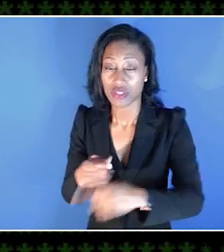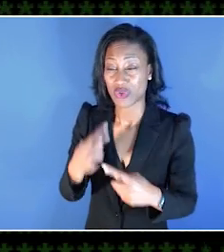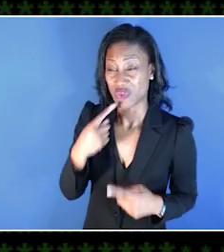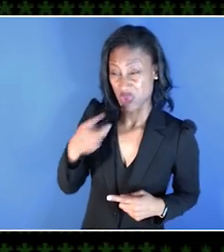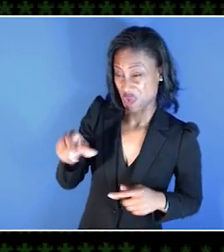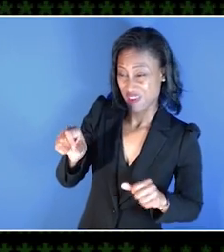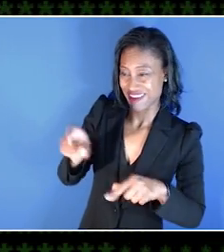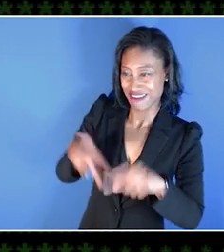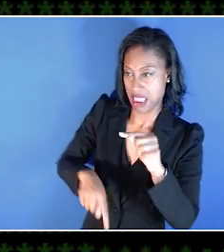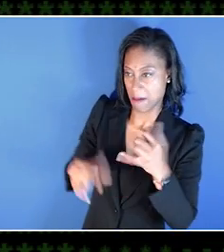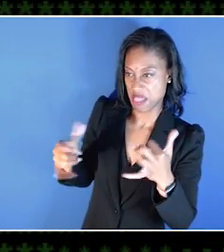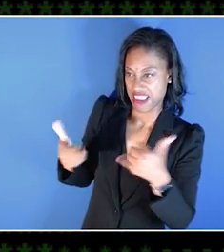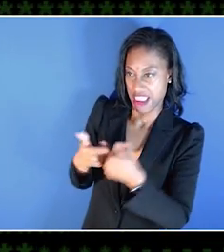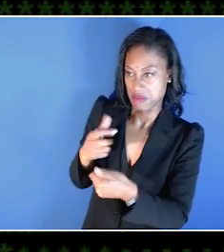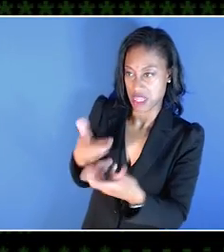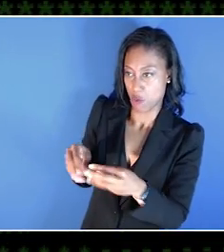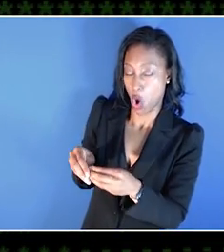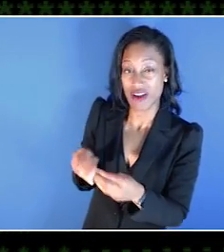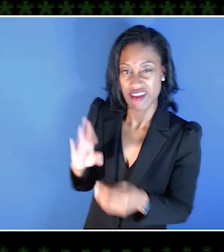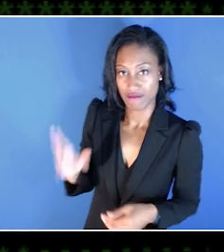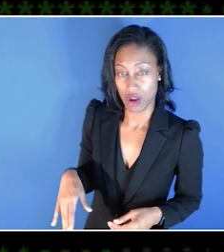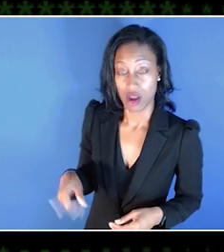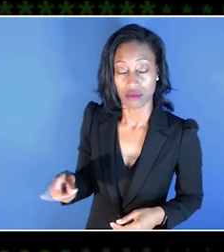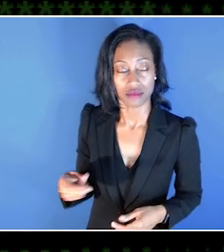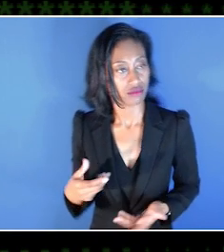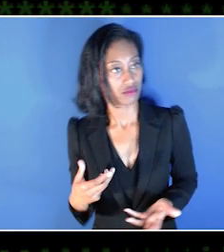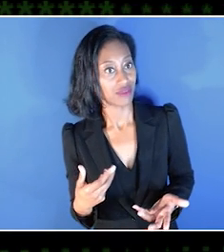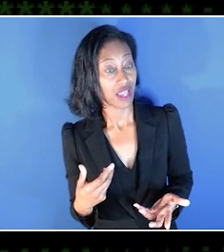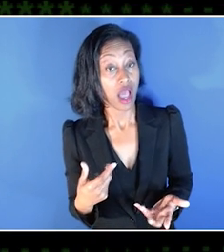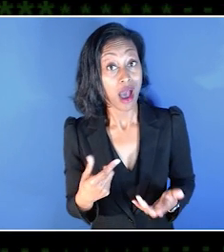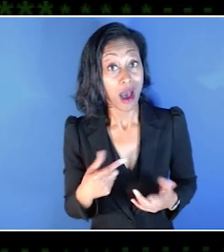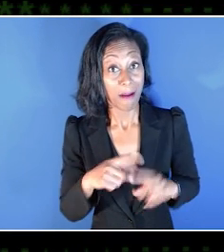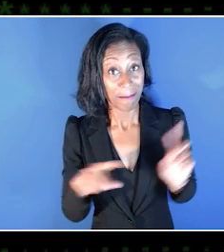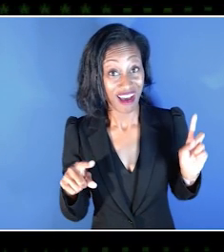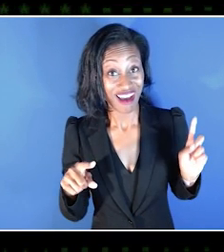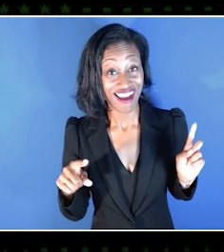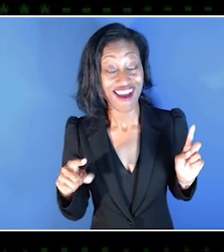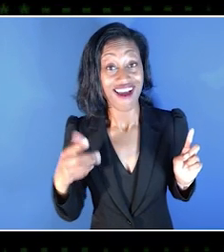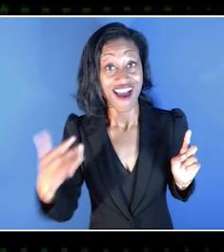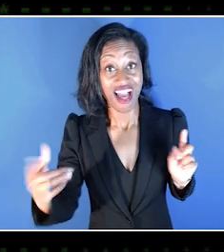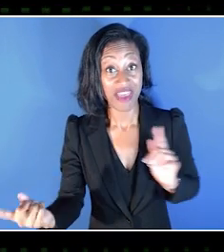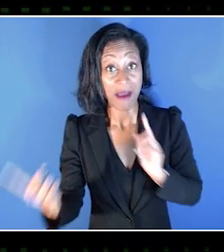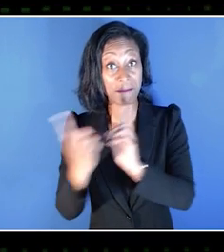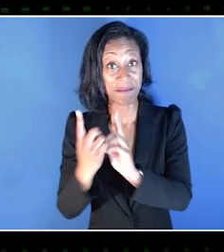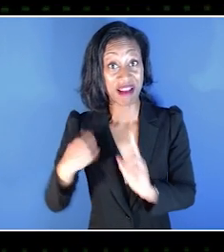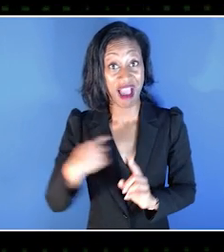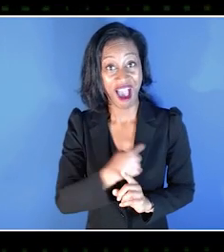But actually, when they get in touch with us, then we can quite often find ways to play. And as long as we can find a way